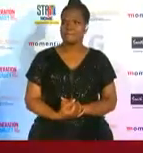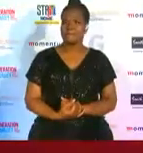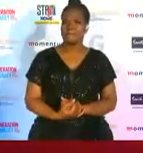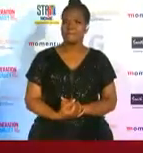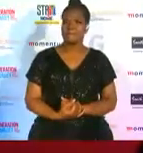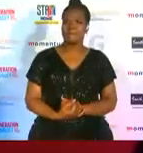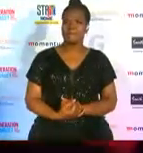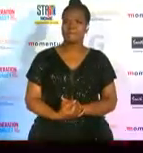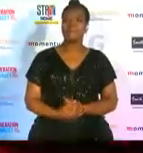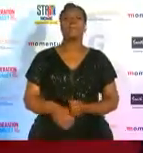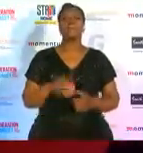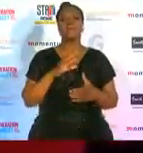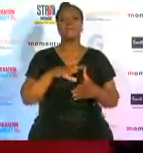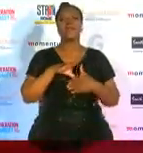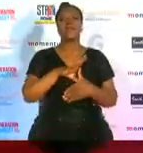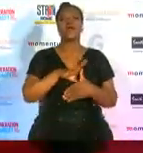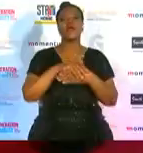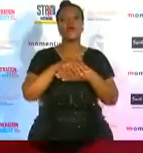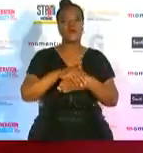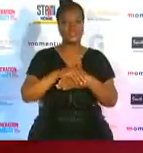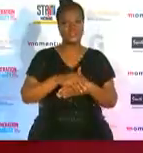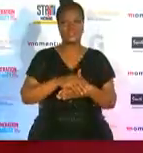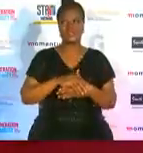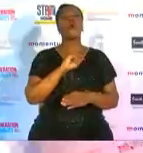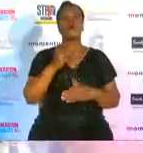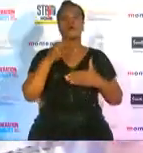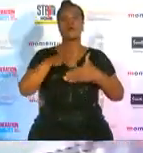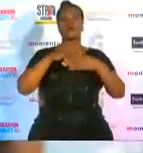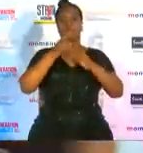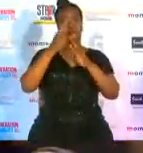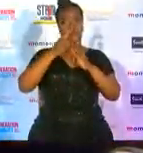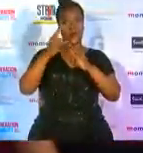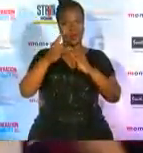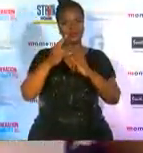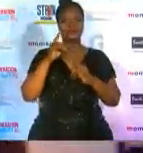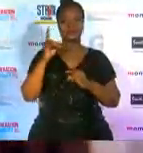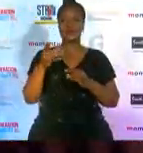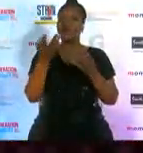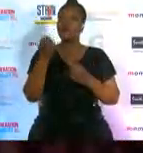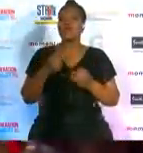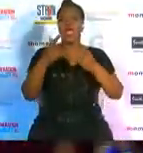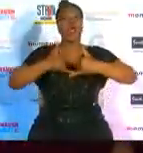and congratulations to all the winners who have received the prestigious ministerial award tonight